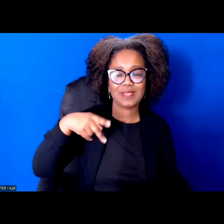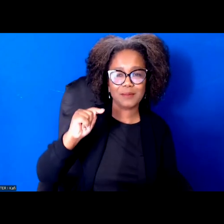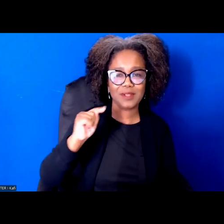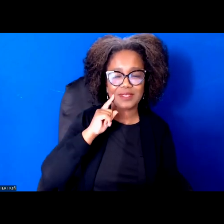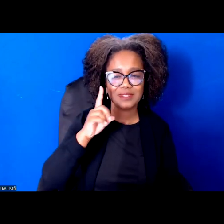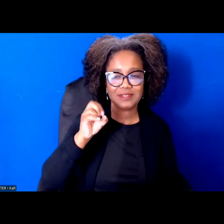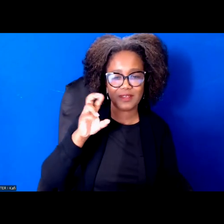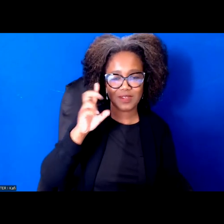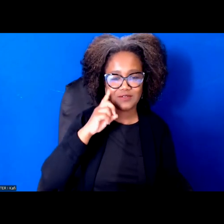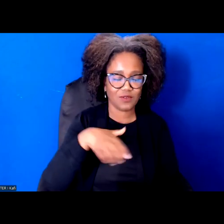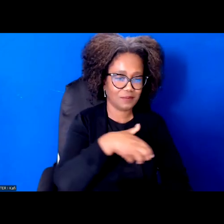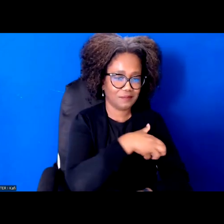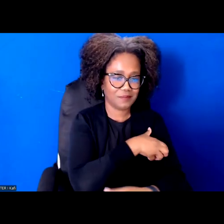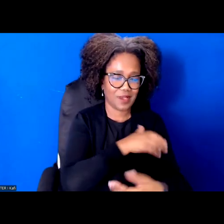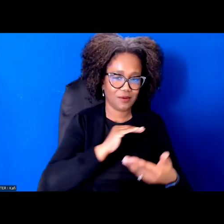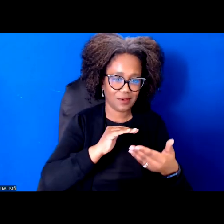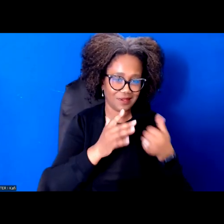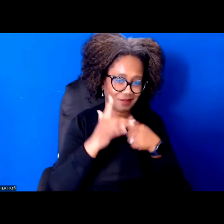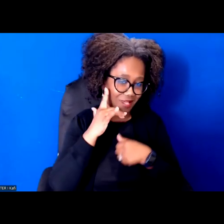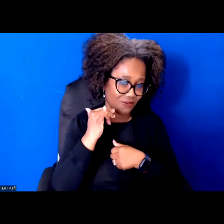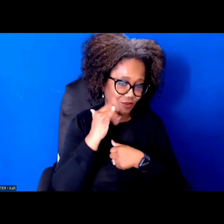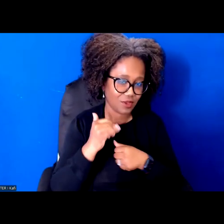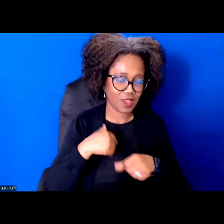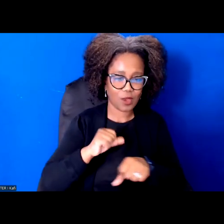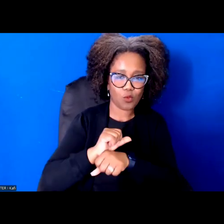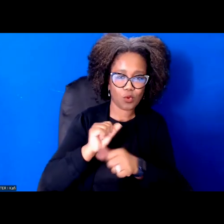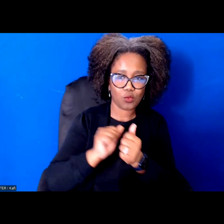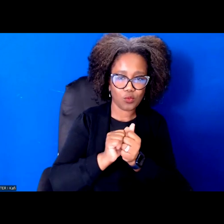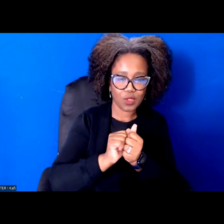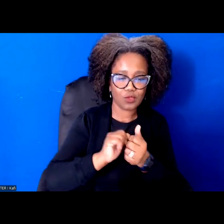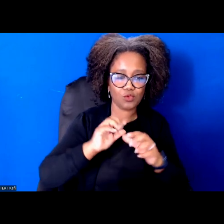organizations, community groups that and coalitions focused on building the electoral power of